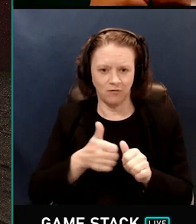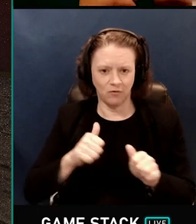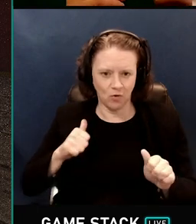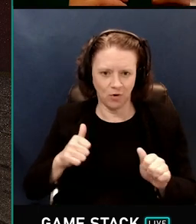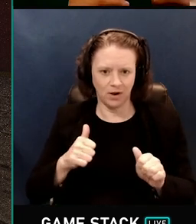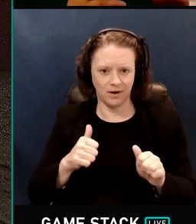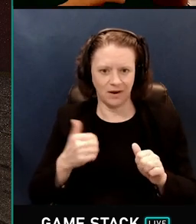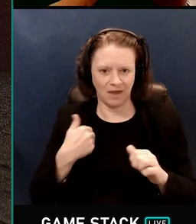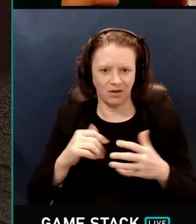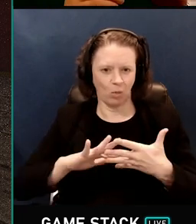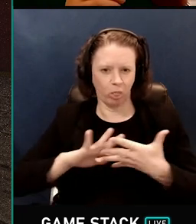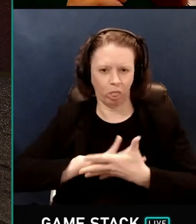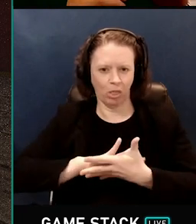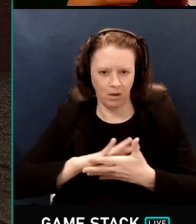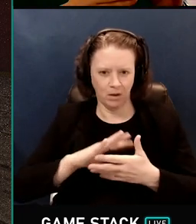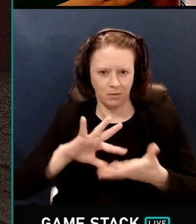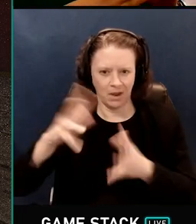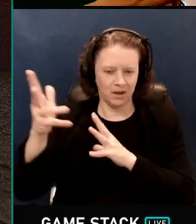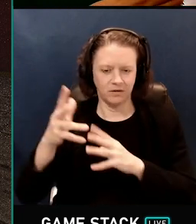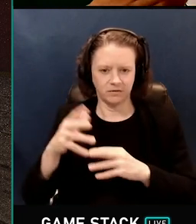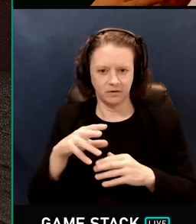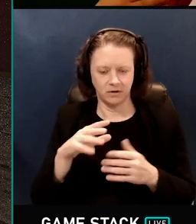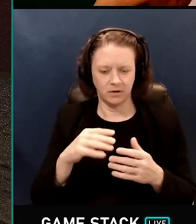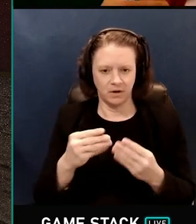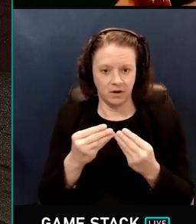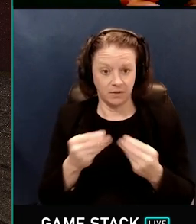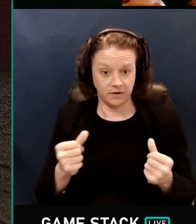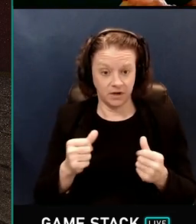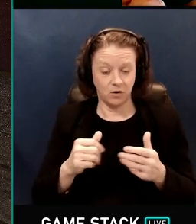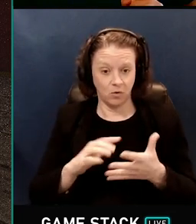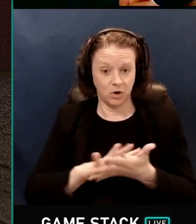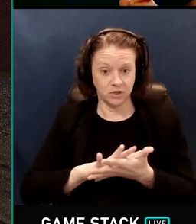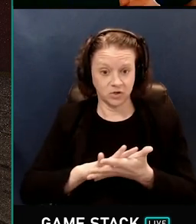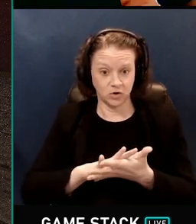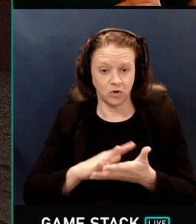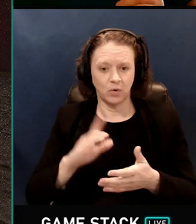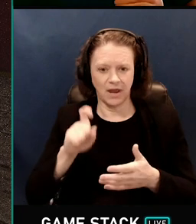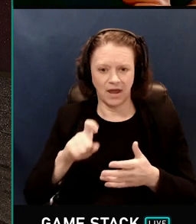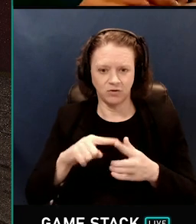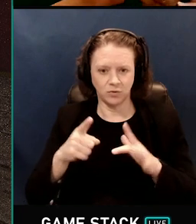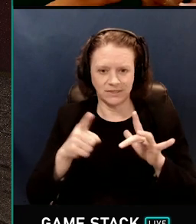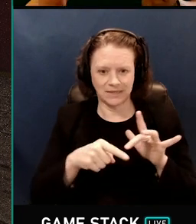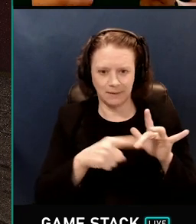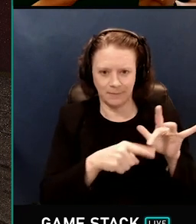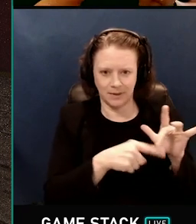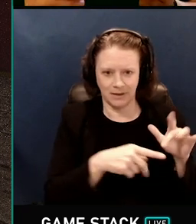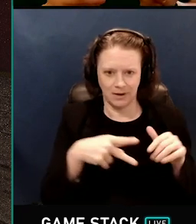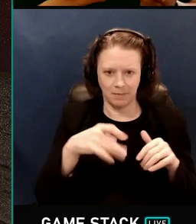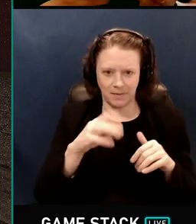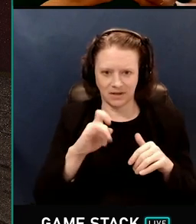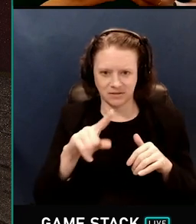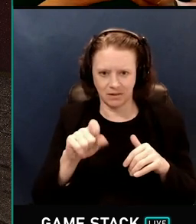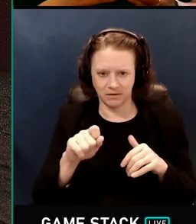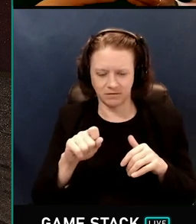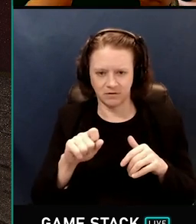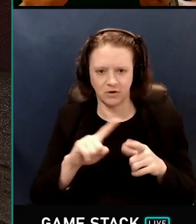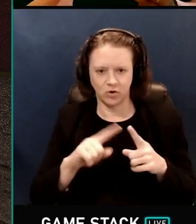the denoiser would have to skip pixels that have a different surface color. So it would have to be able to look at